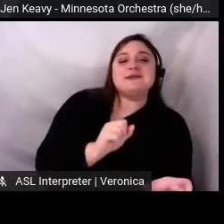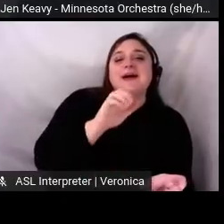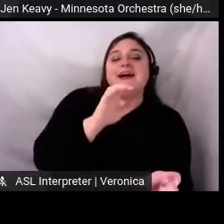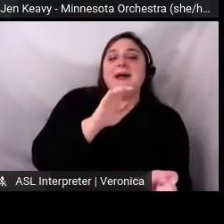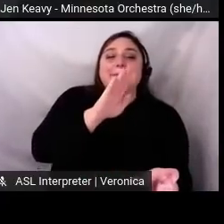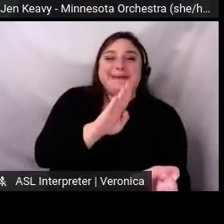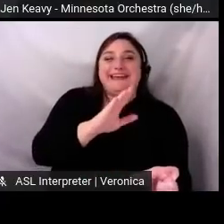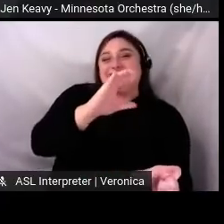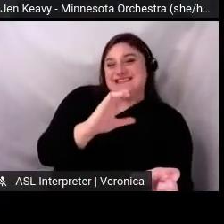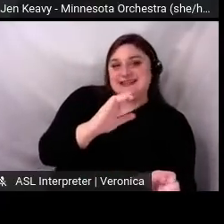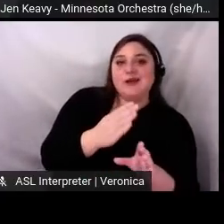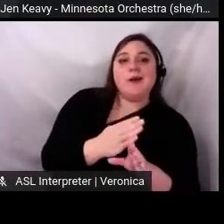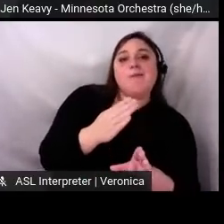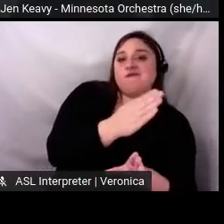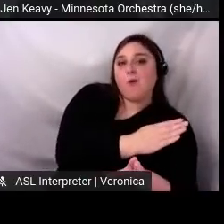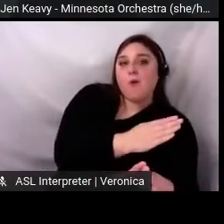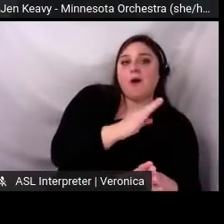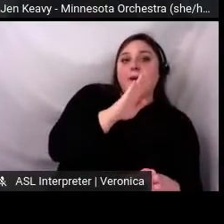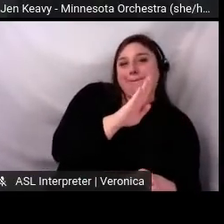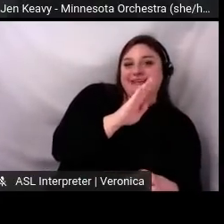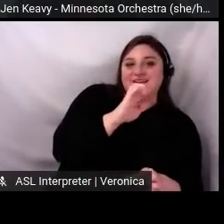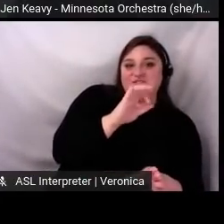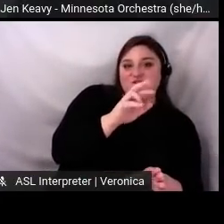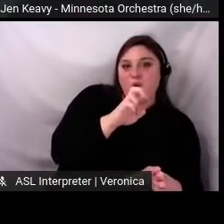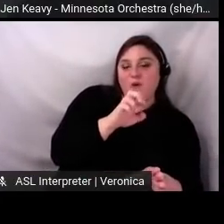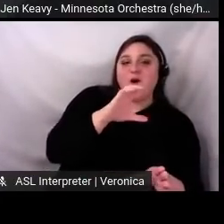like when we launched, or, shortly after we launched Minnesota